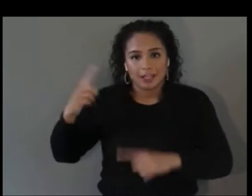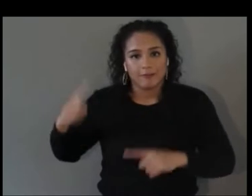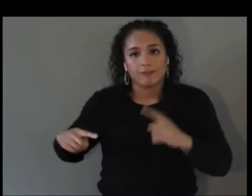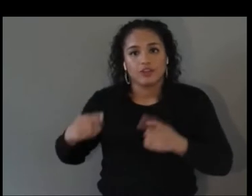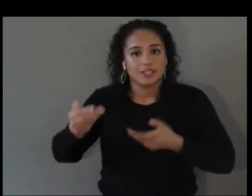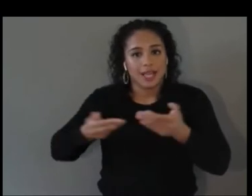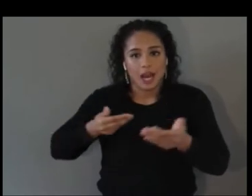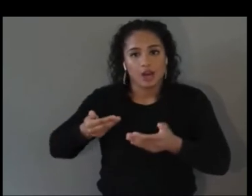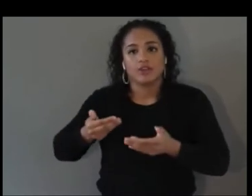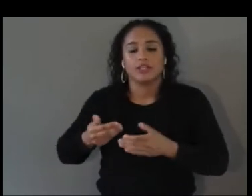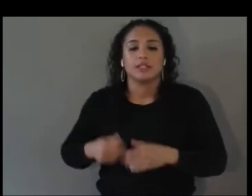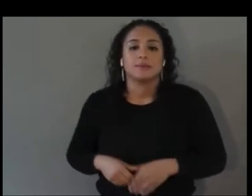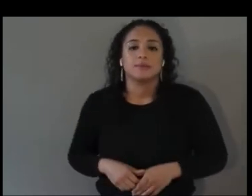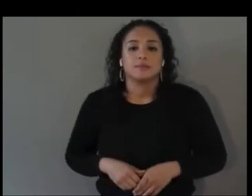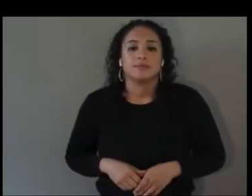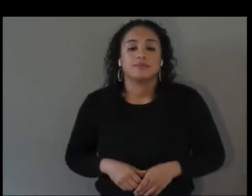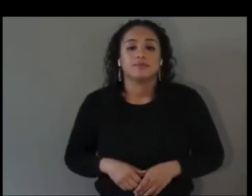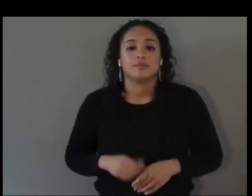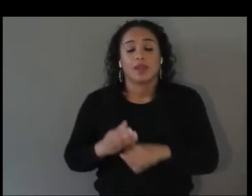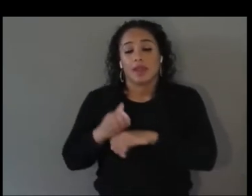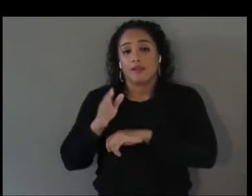Beyond that the work we're doing --